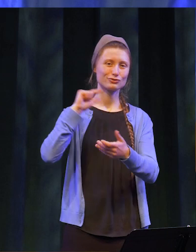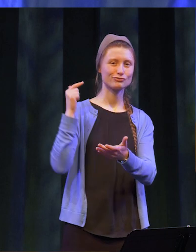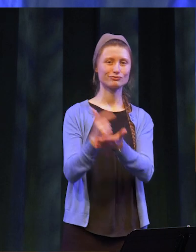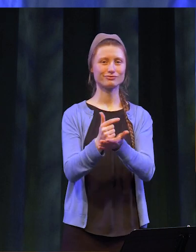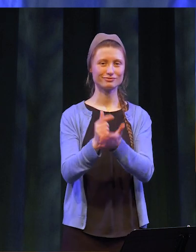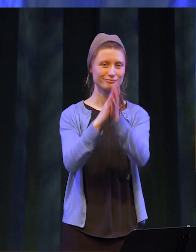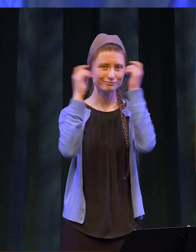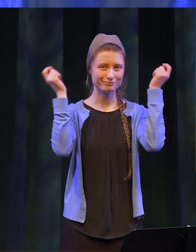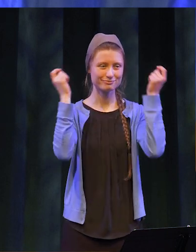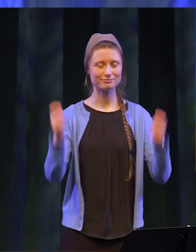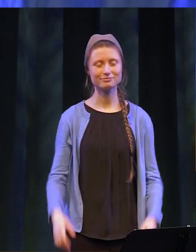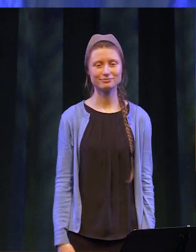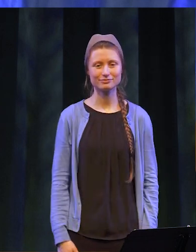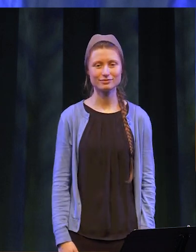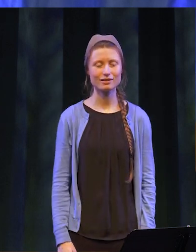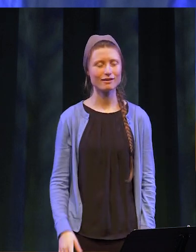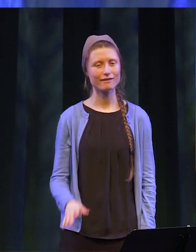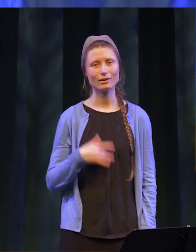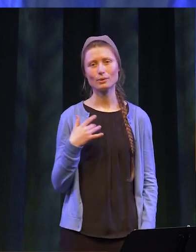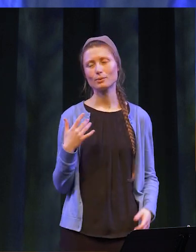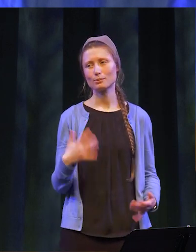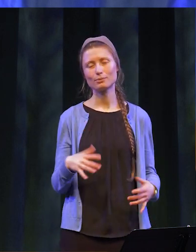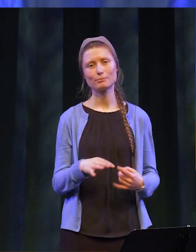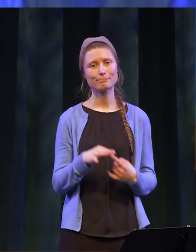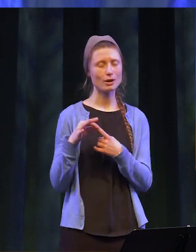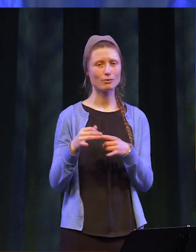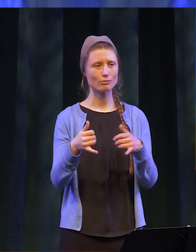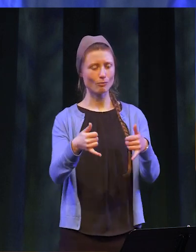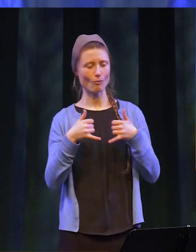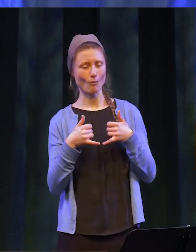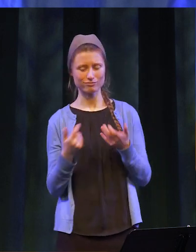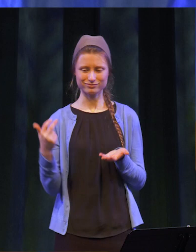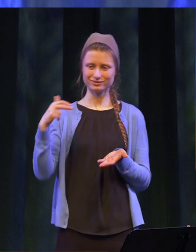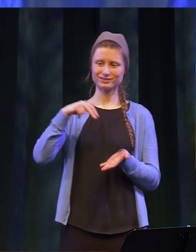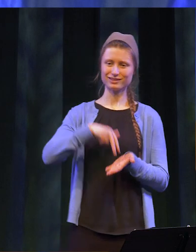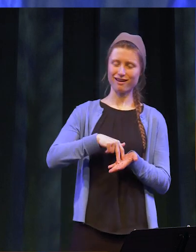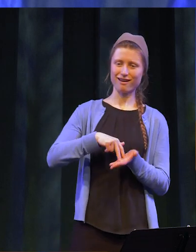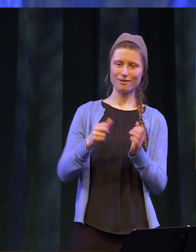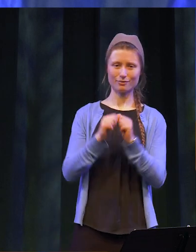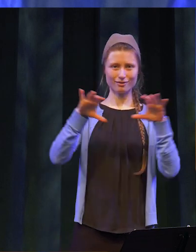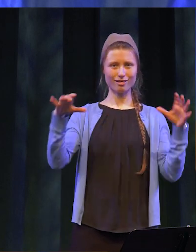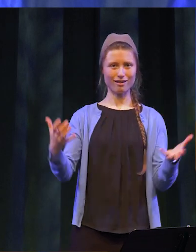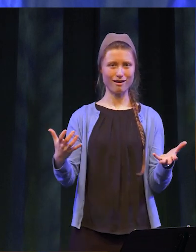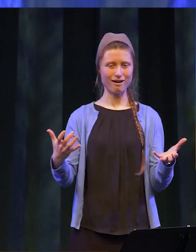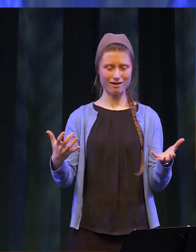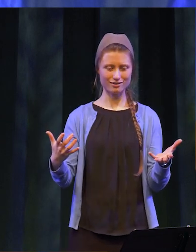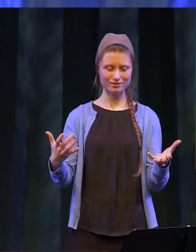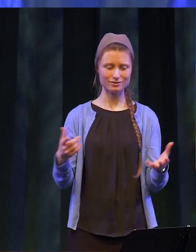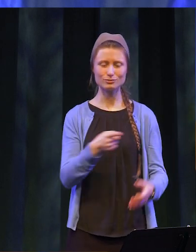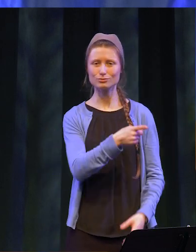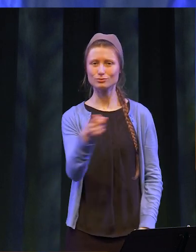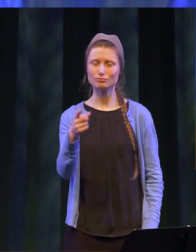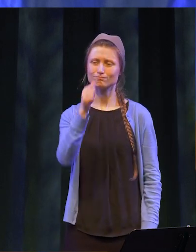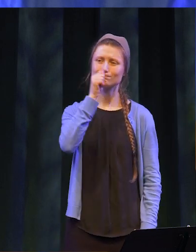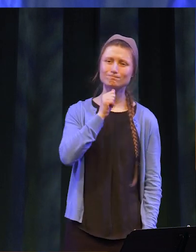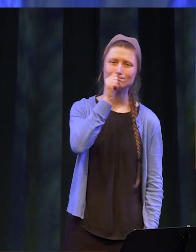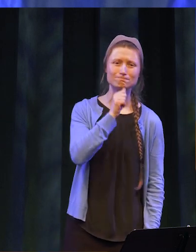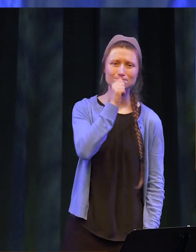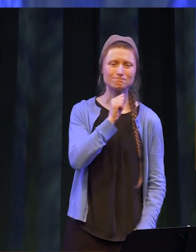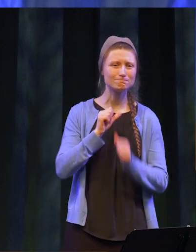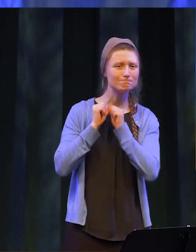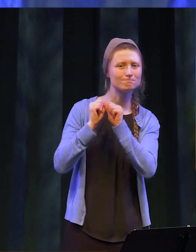It is especially rewarding to stand with this class who have endured and persevered to complete